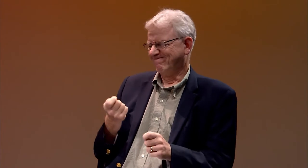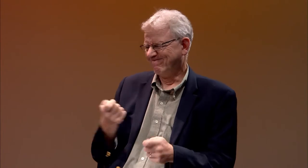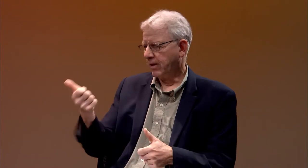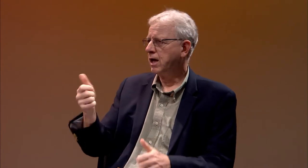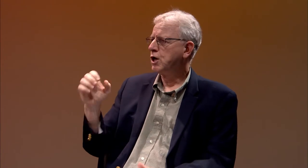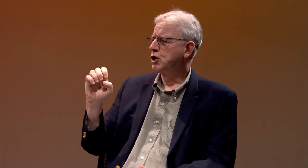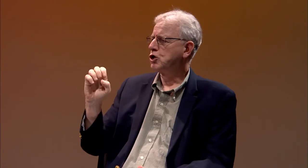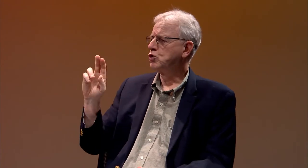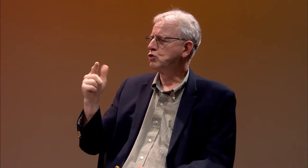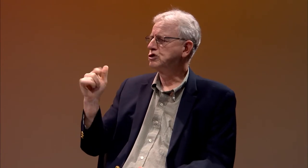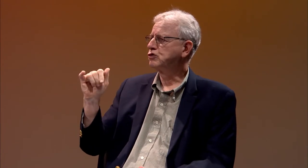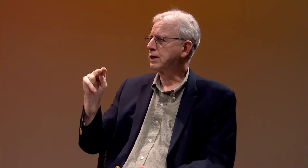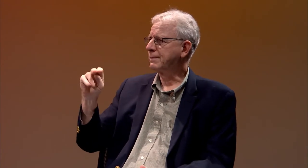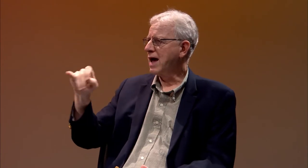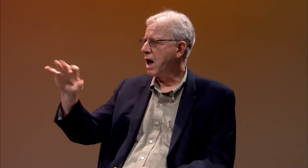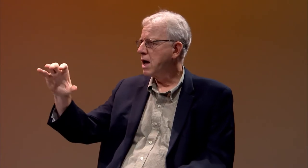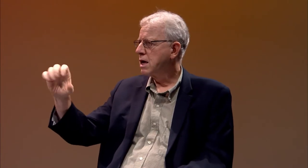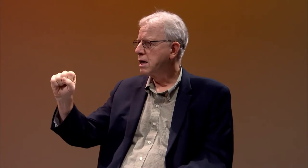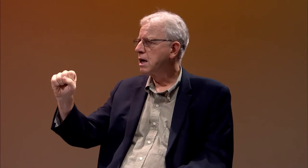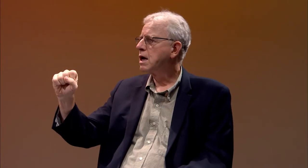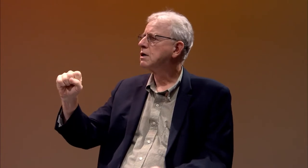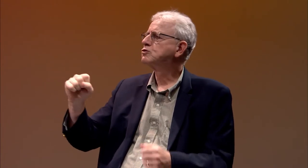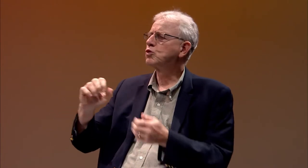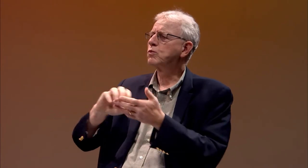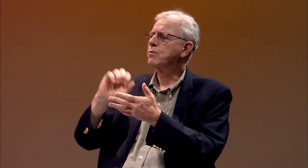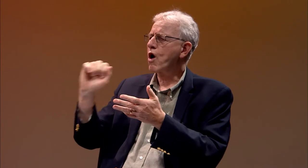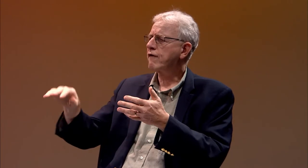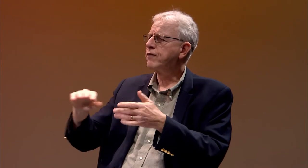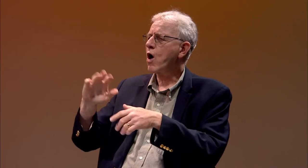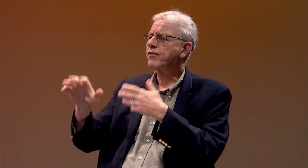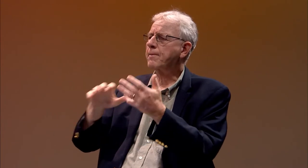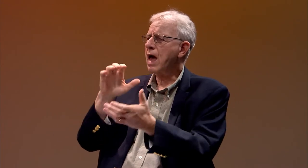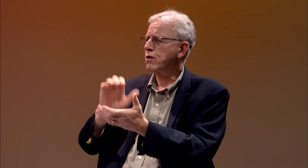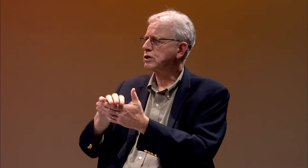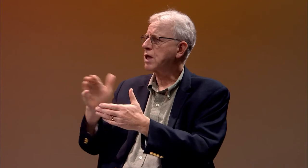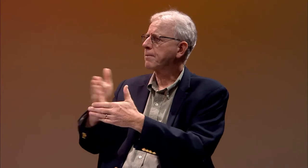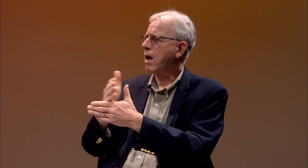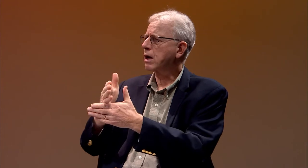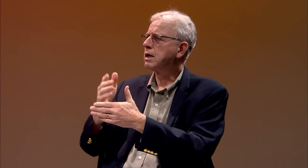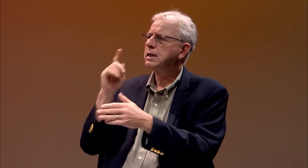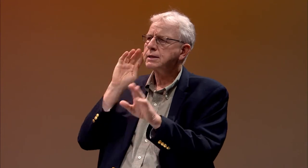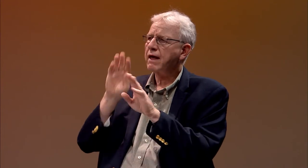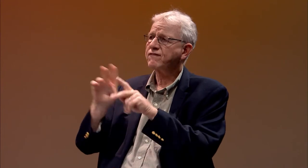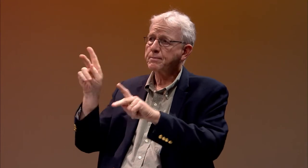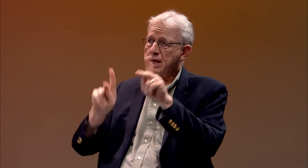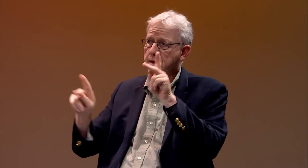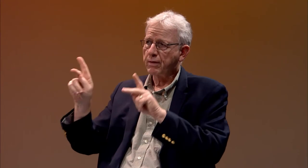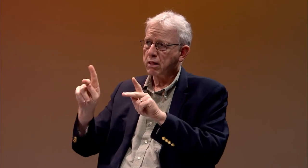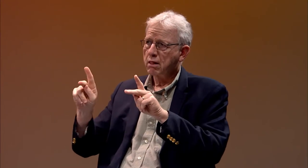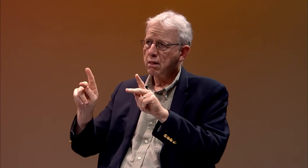He also tried to remove deafness through eugenics. He believed this could be achieved